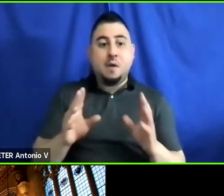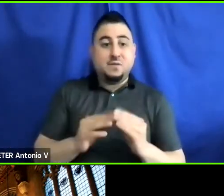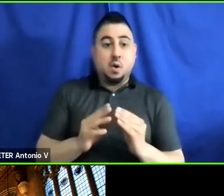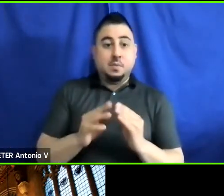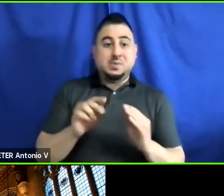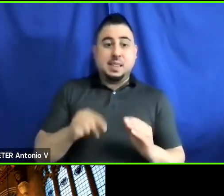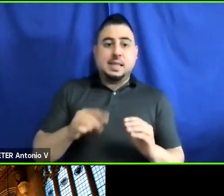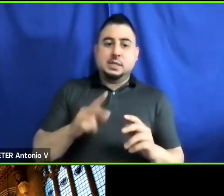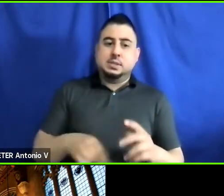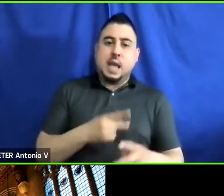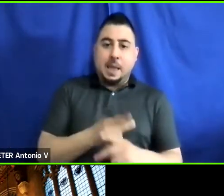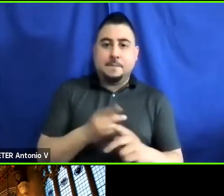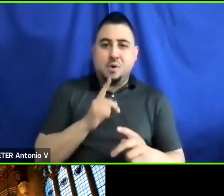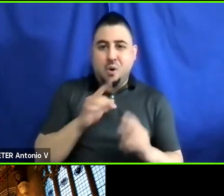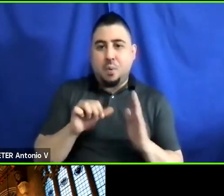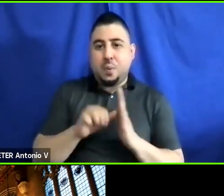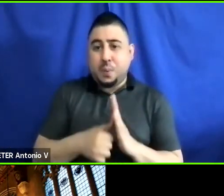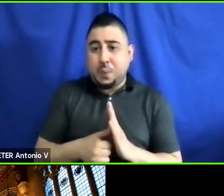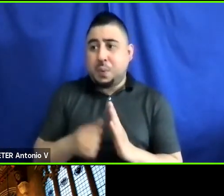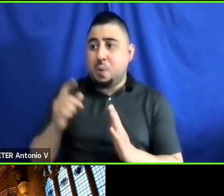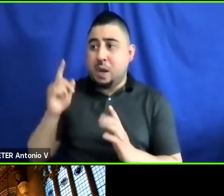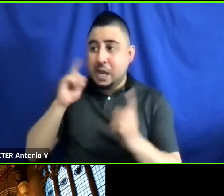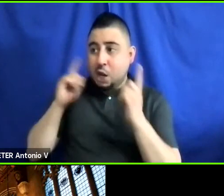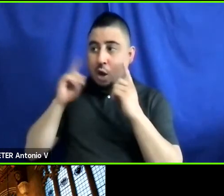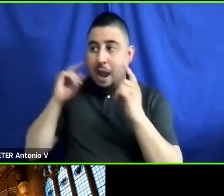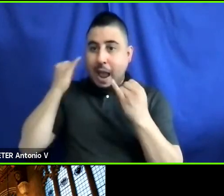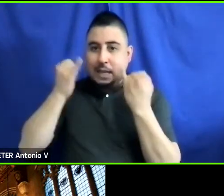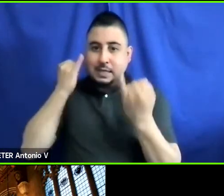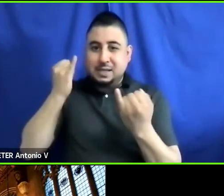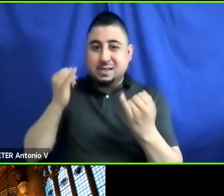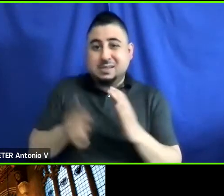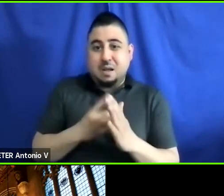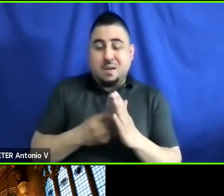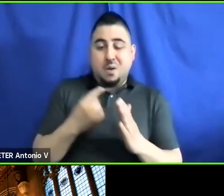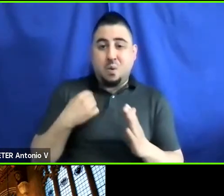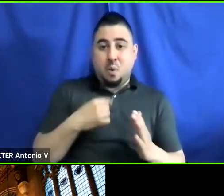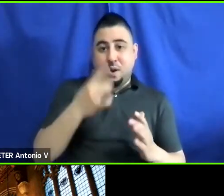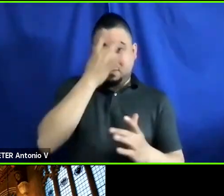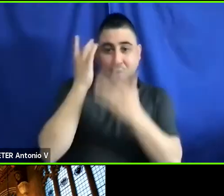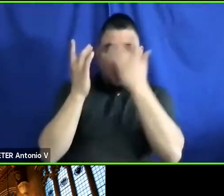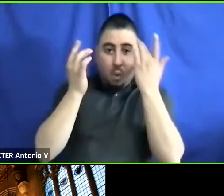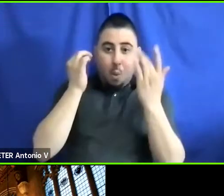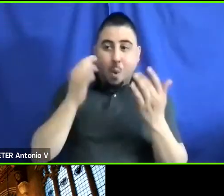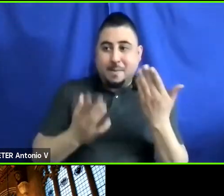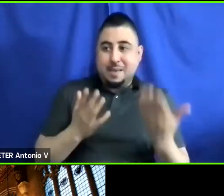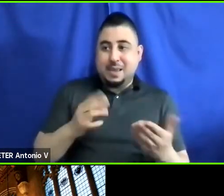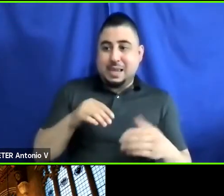to hear from other segments that may not be as vocal in our process and we definitely